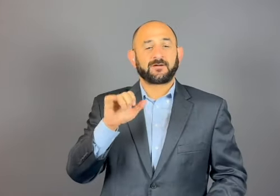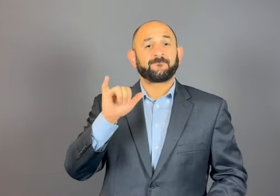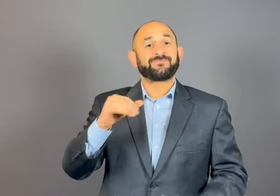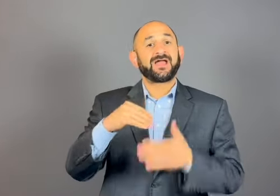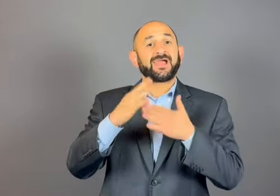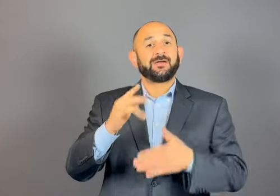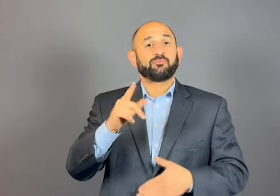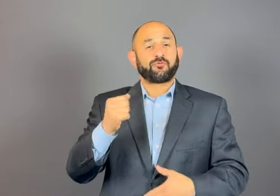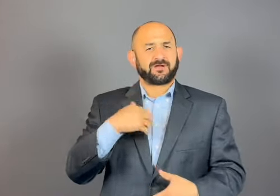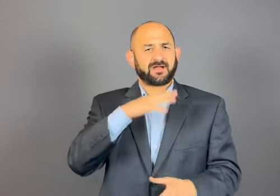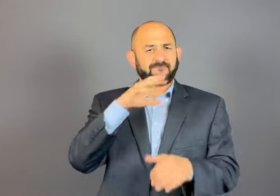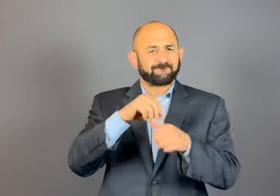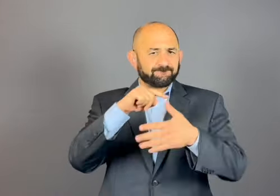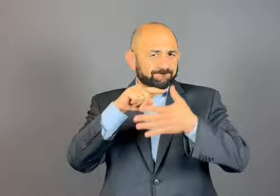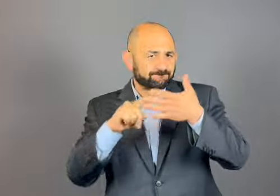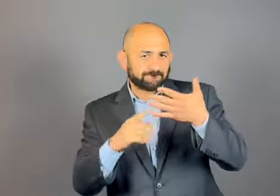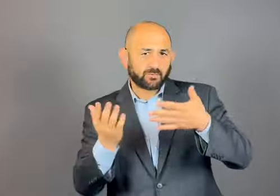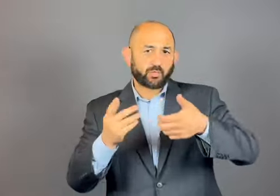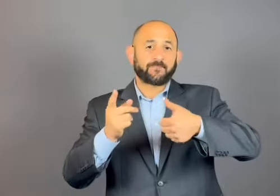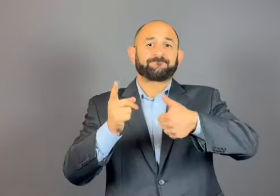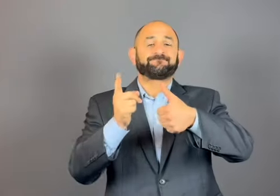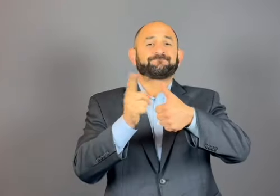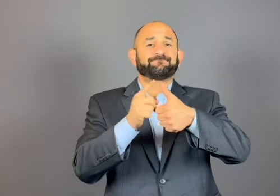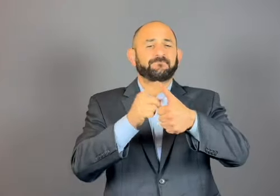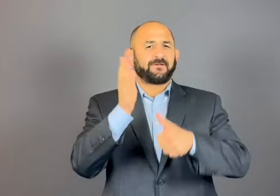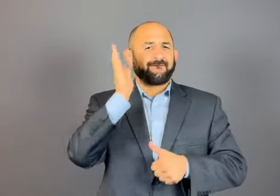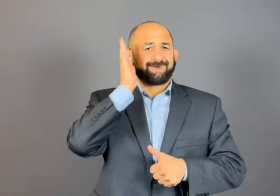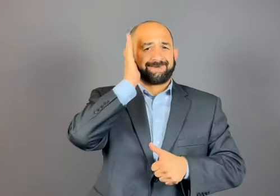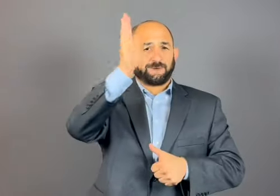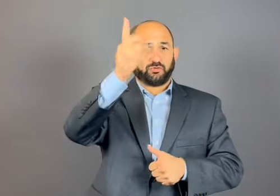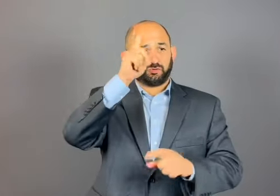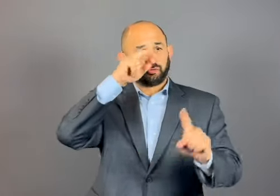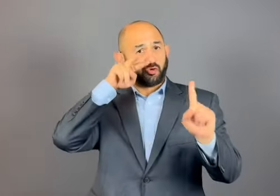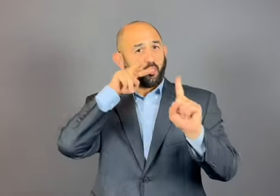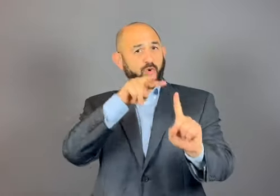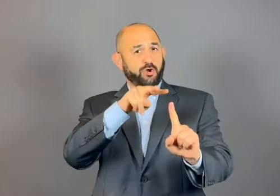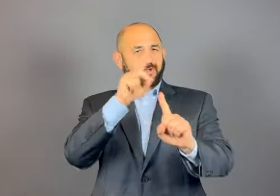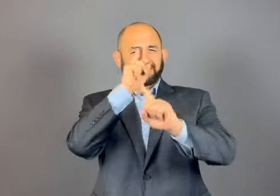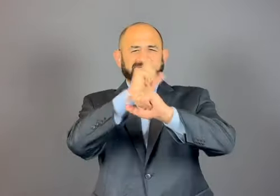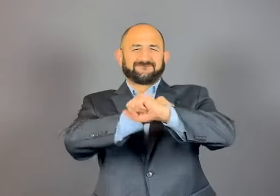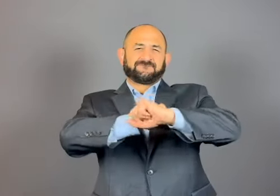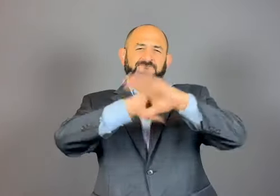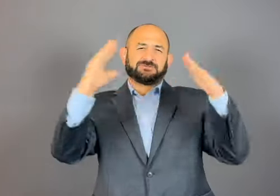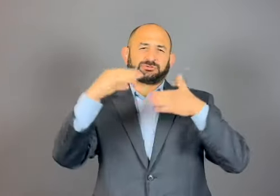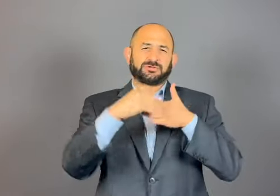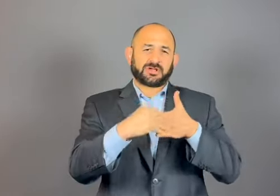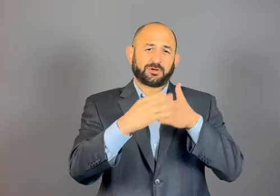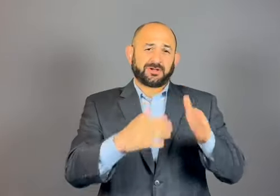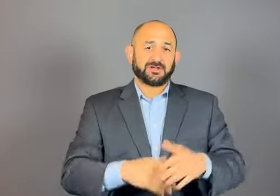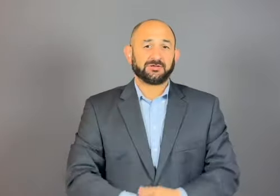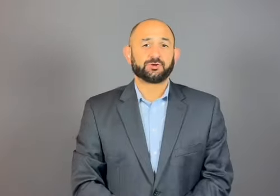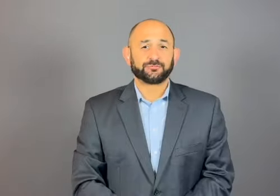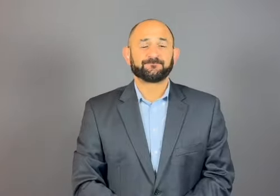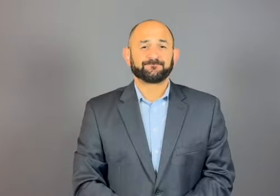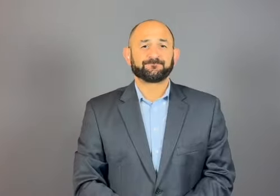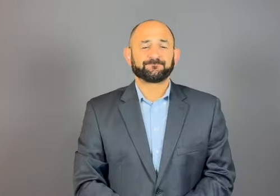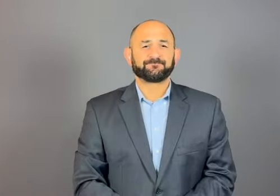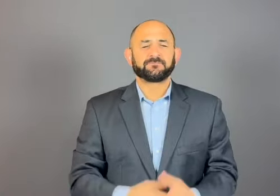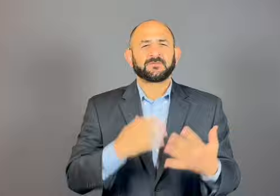The new leader will be evaluated against the following profile: A fully oriented, visionary leader,